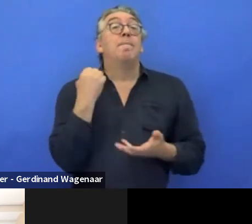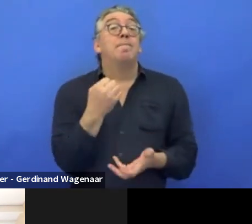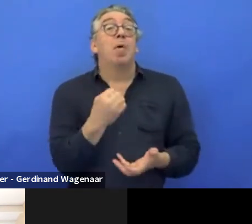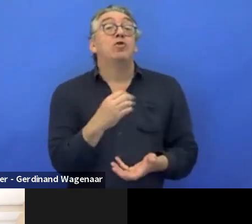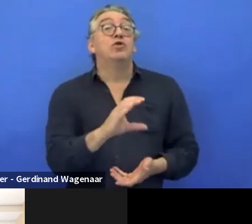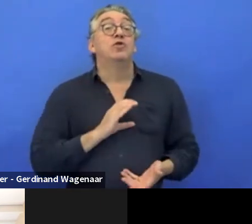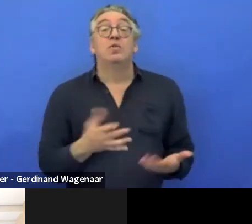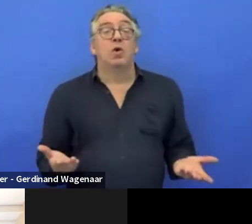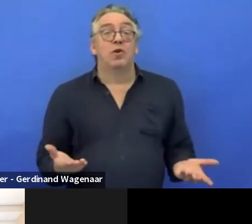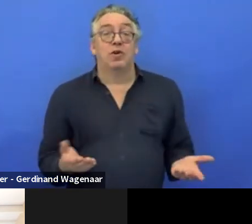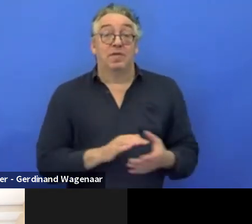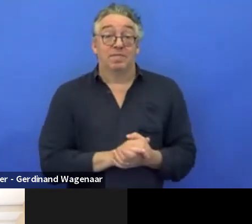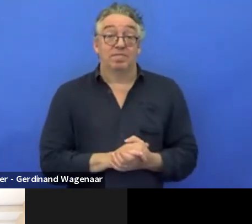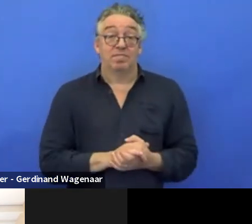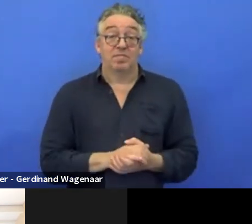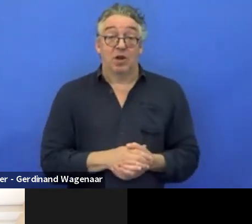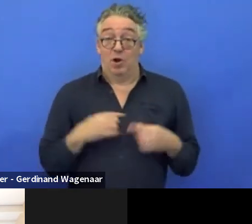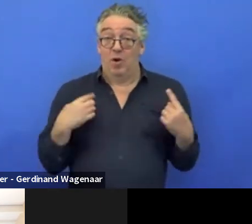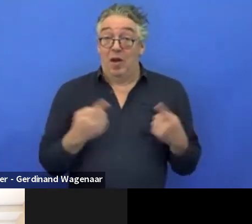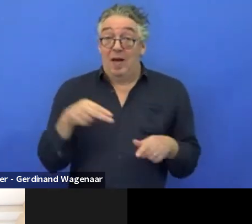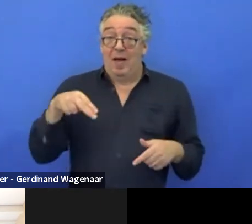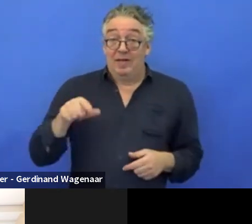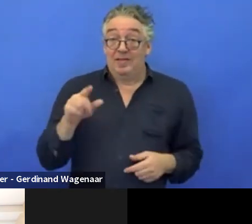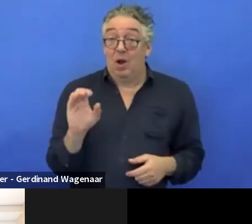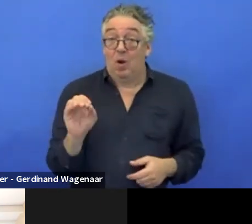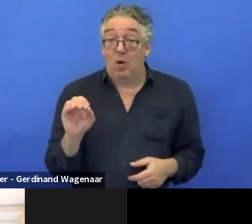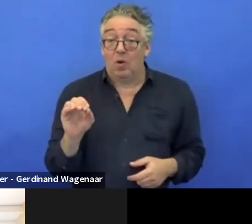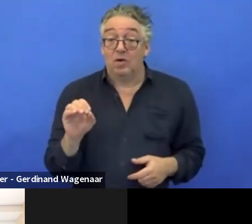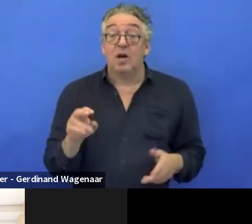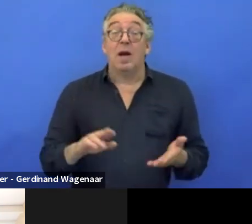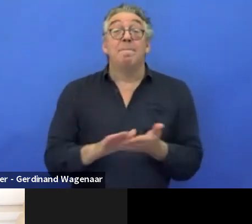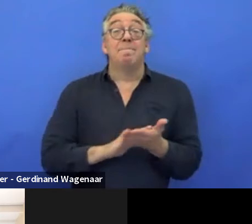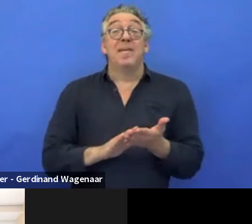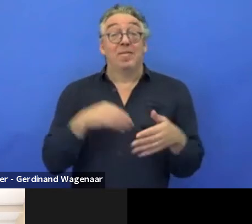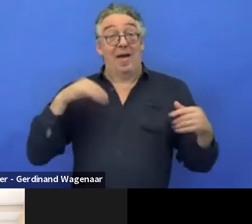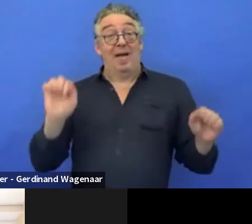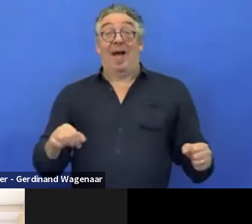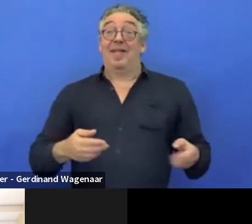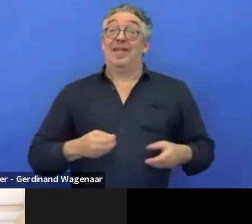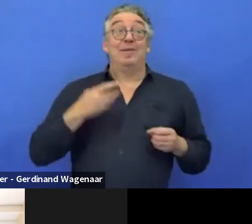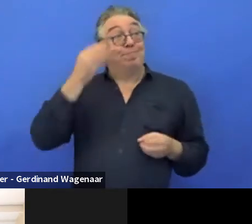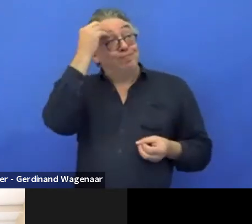Because the fact of being NGOs doesn't mean we can do things for free, budget is very important.